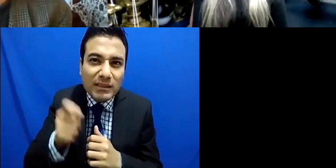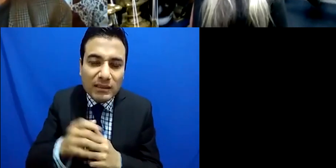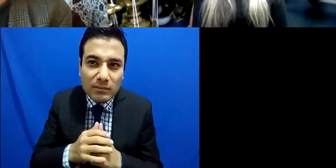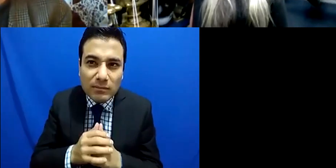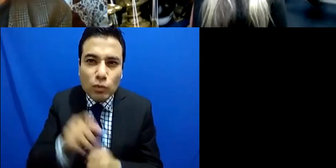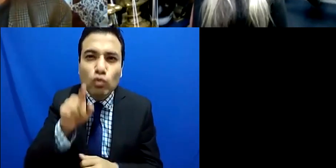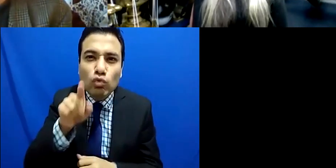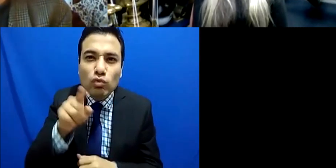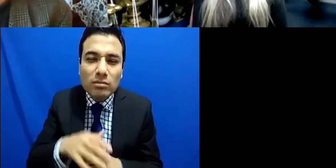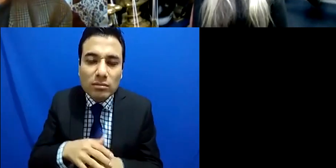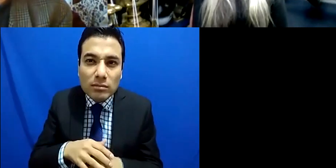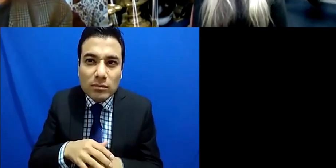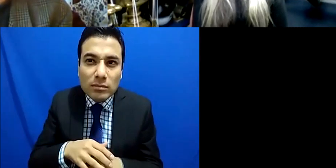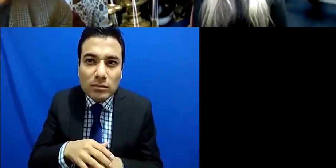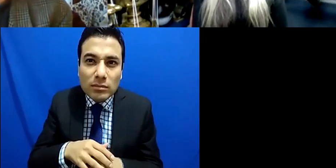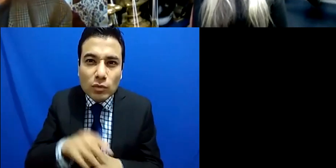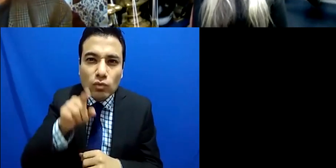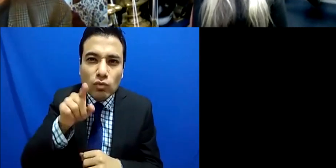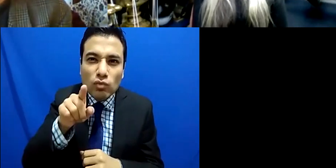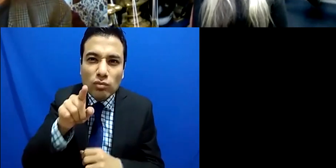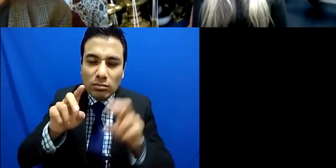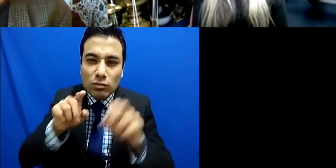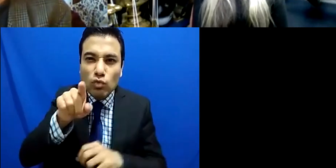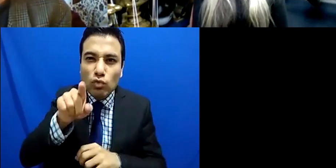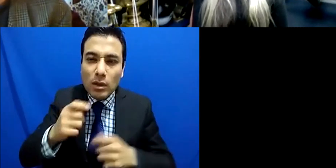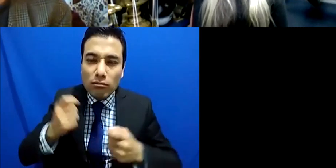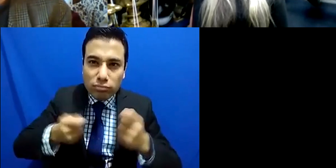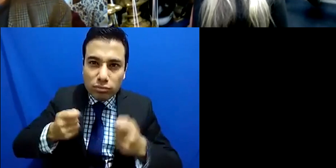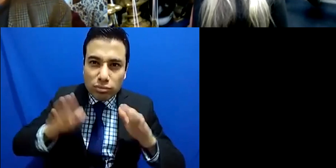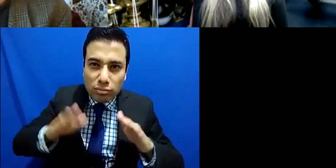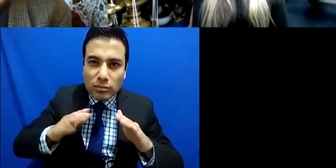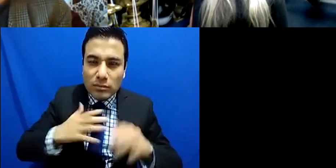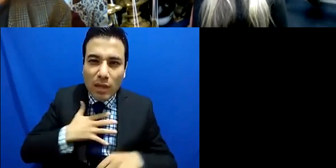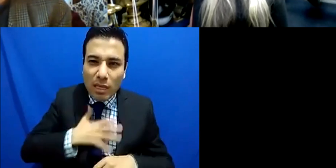yourself publicly these days and for the last few years.